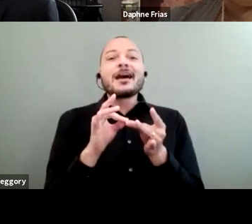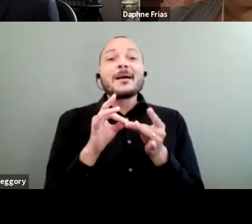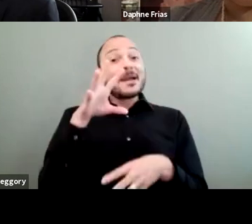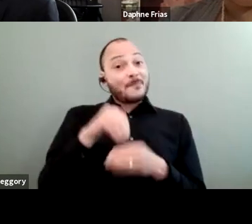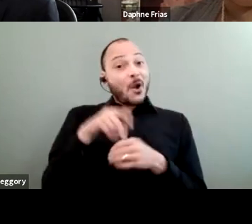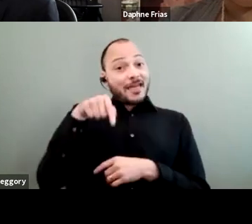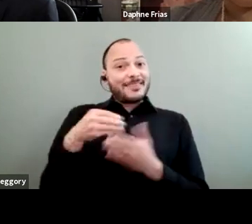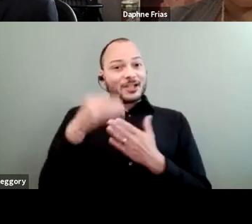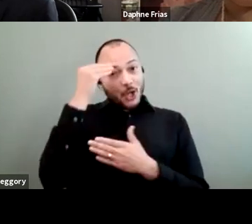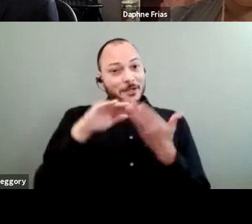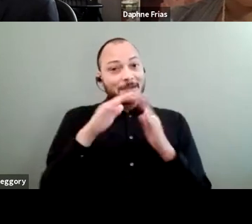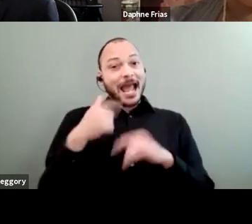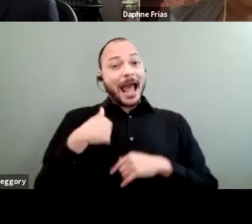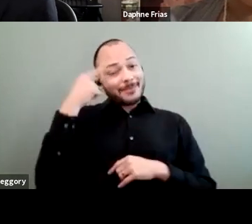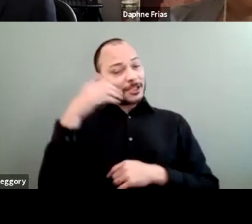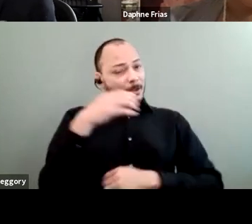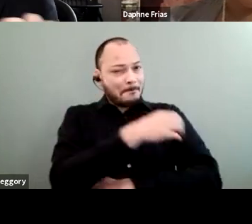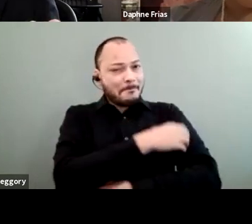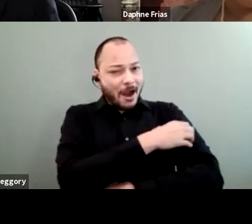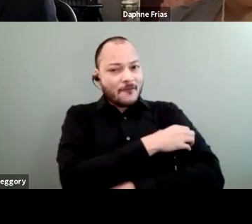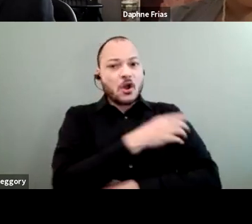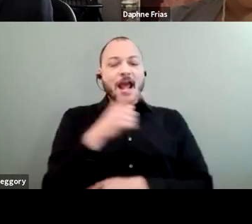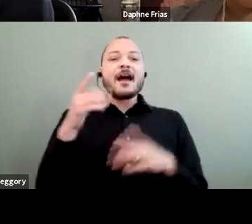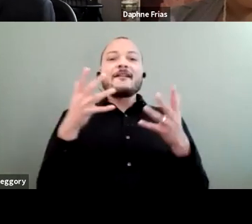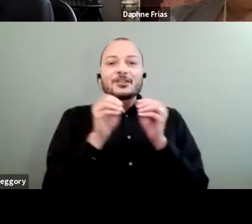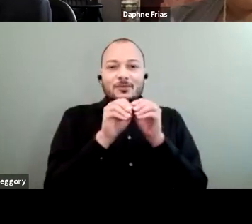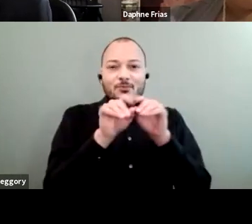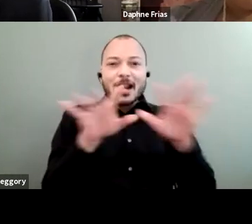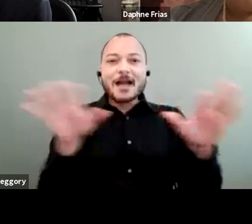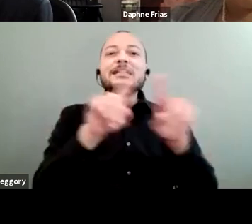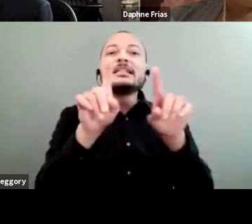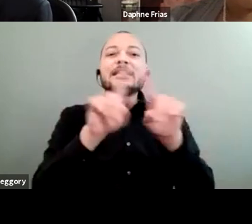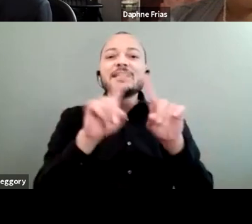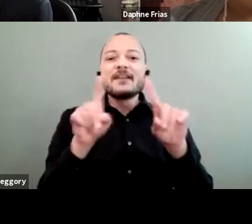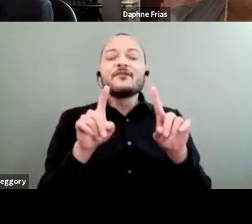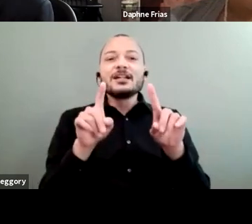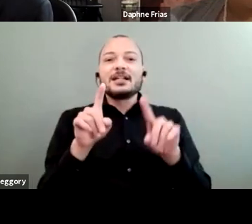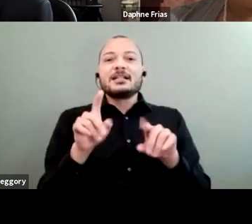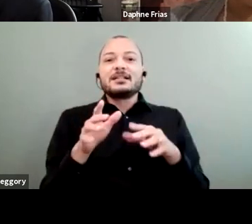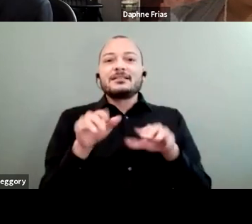which I think is actually very powerful, and then spreading that across the different staff. And also note, to Daphne's point,